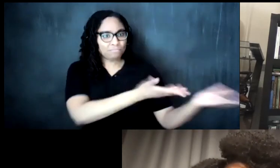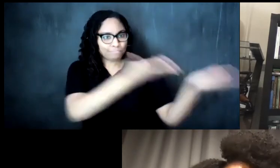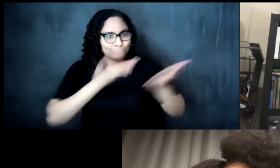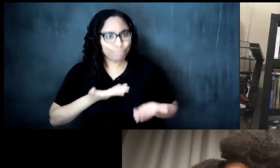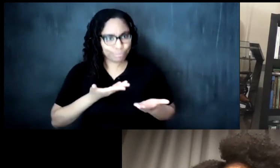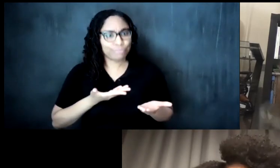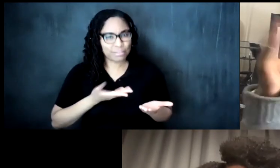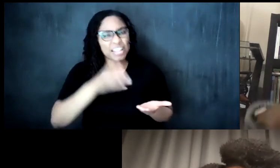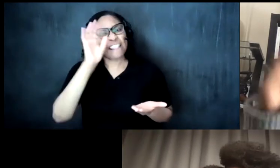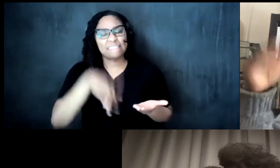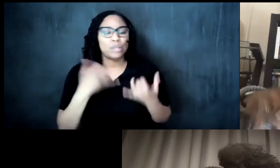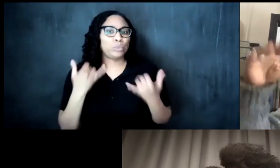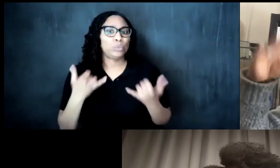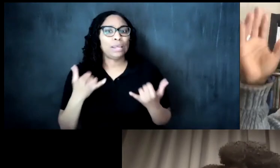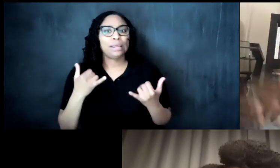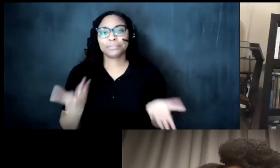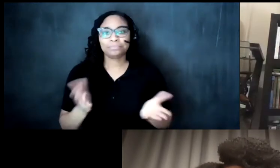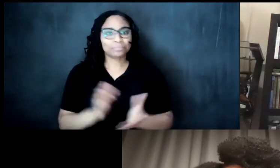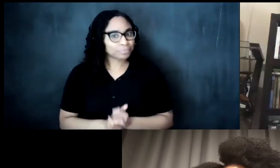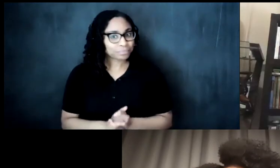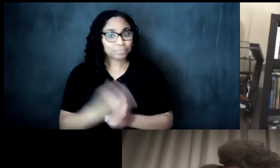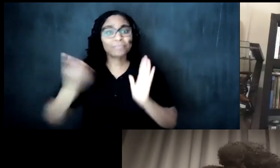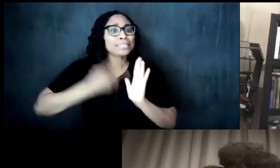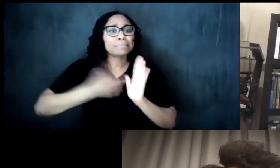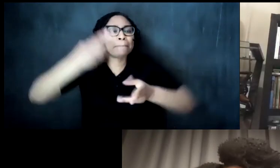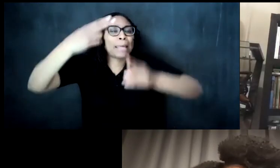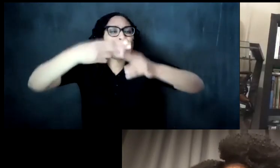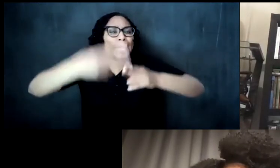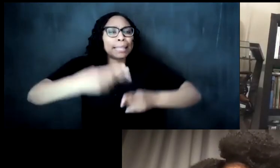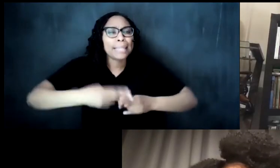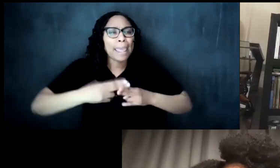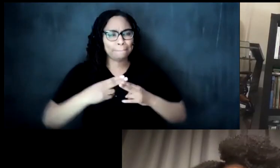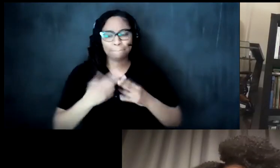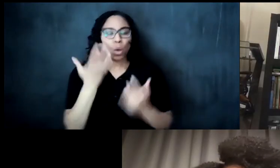didn't do it today but i sometimes call it a roll call out names part of what that does for